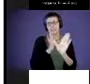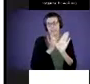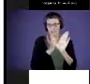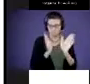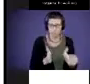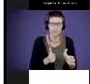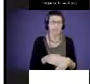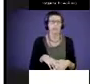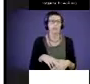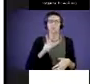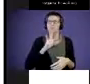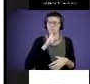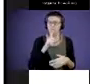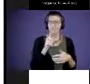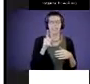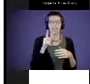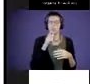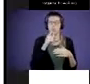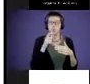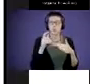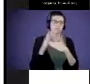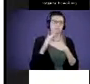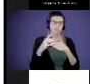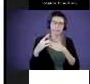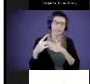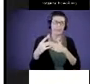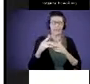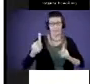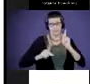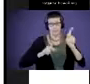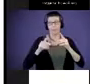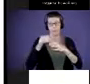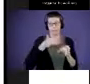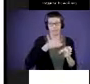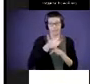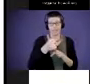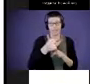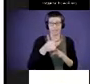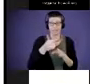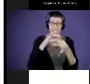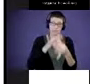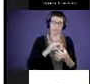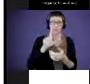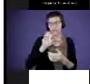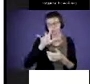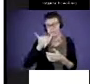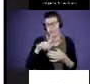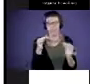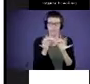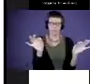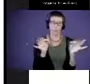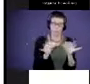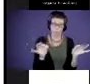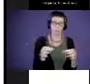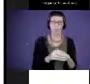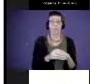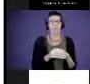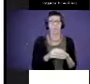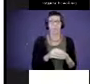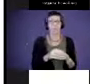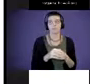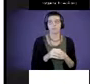really the leading individuals in the field of literacy and language in context of hearing loss,